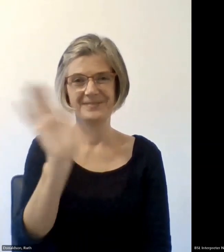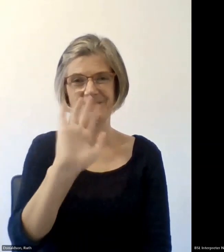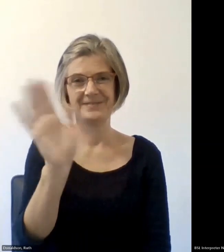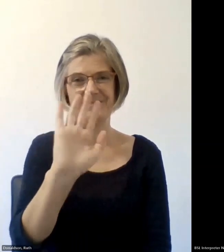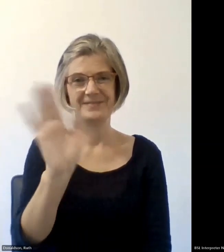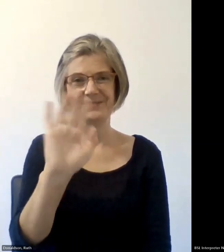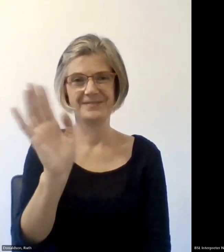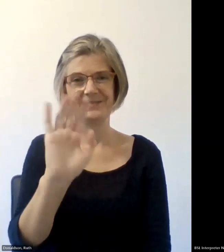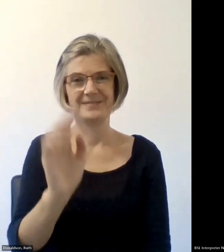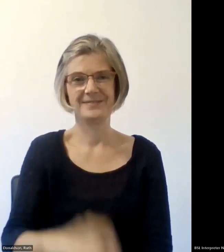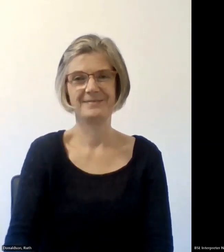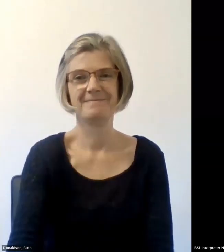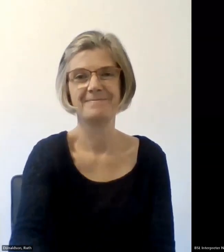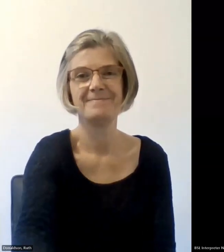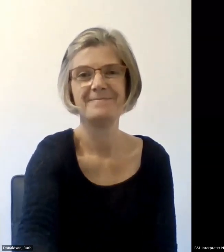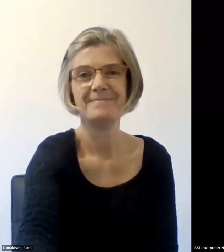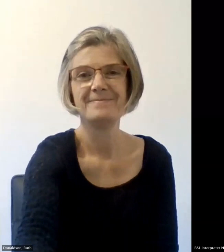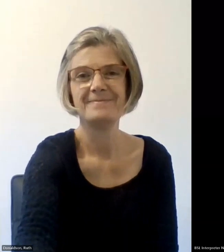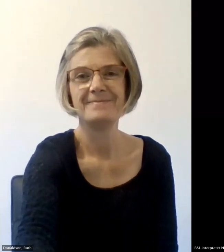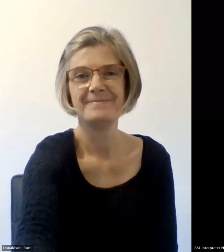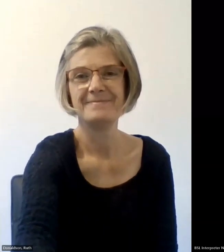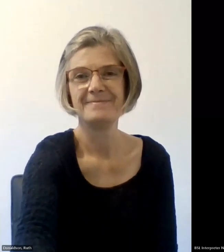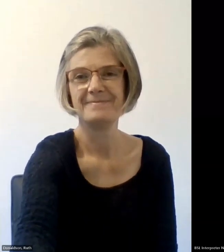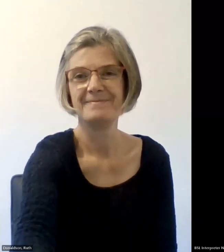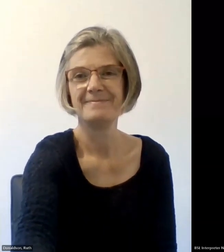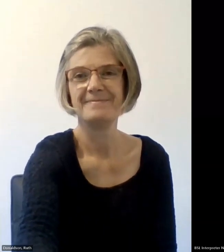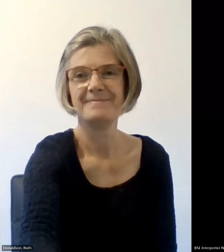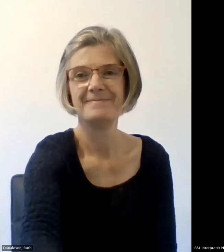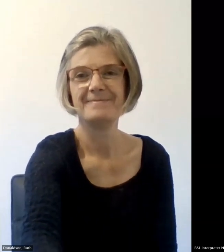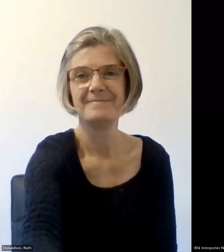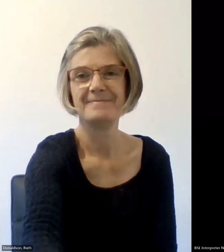that there is much more of us than just here in the room and we do want to try and be inclusive